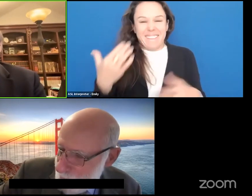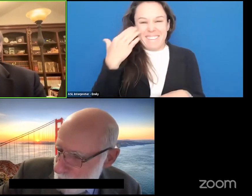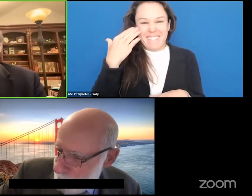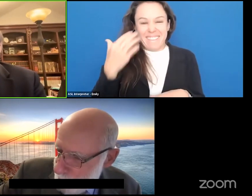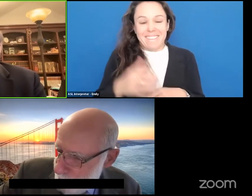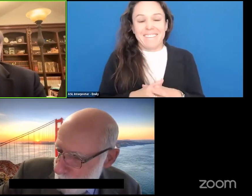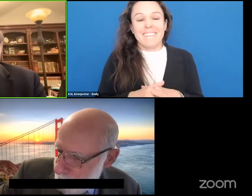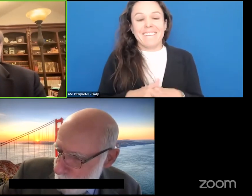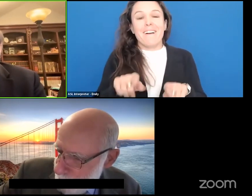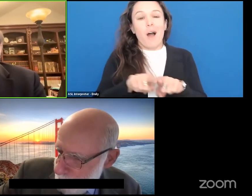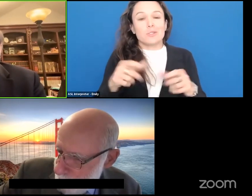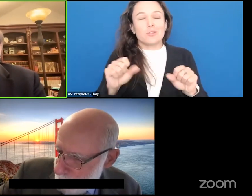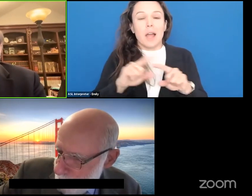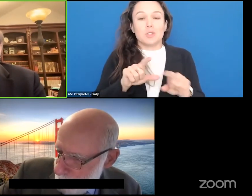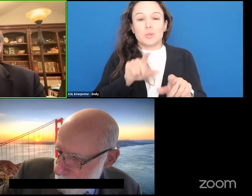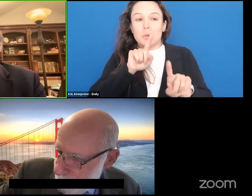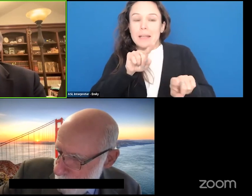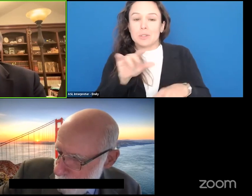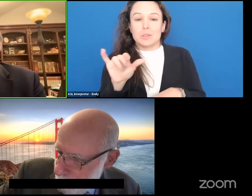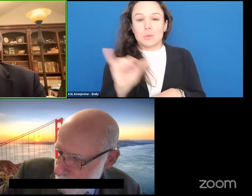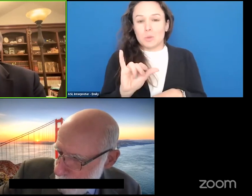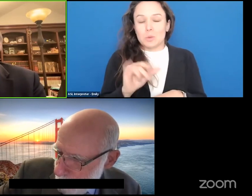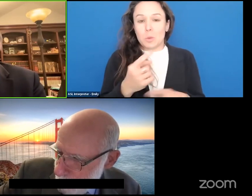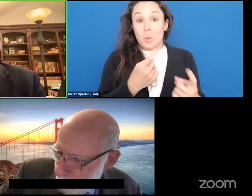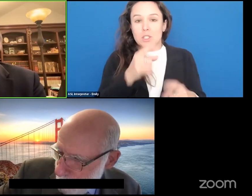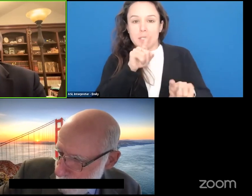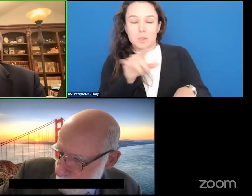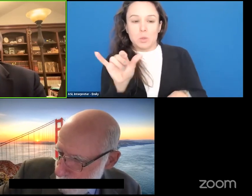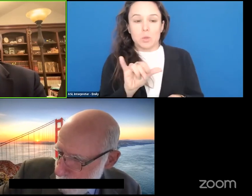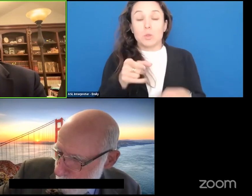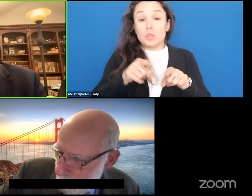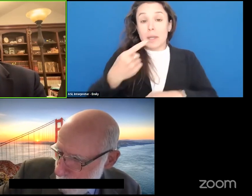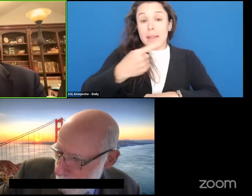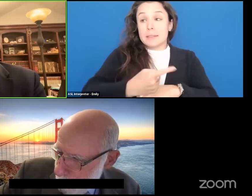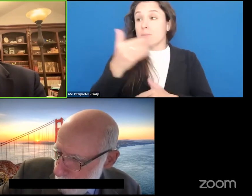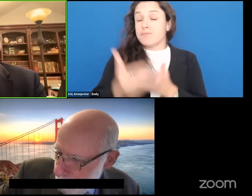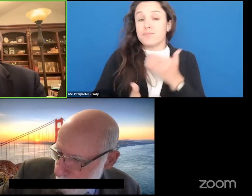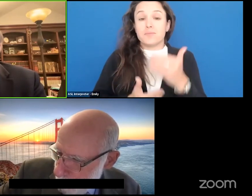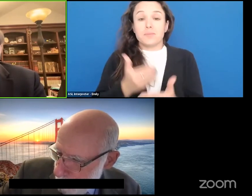We can also try and pick up questions there so as the day is going on try to make notes